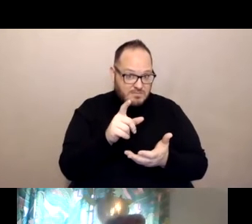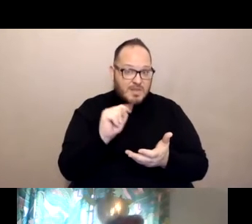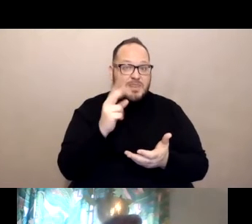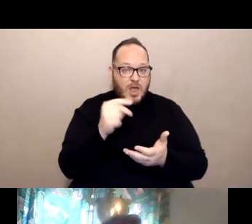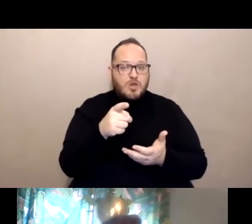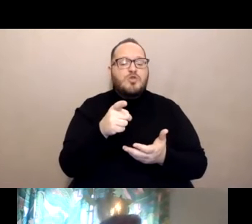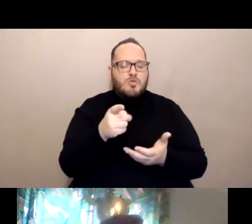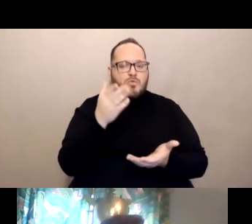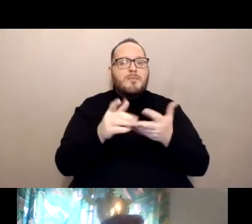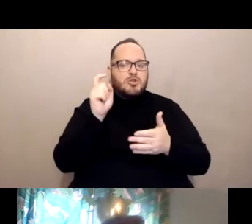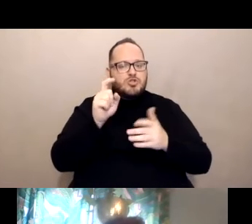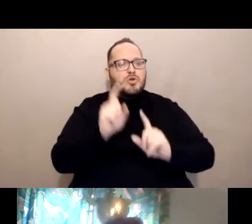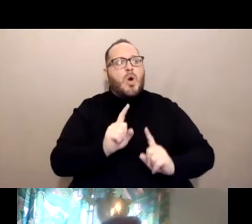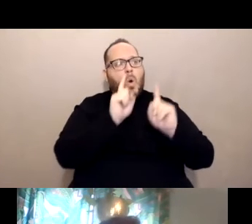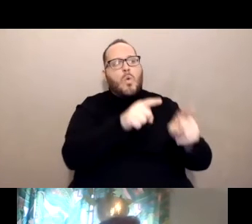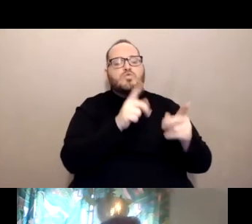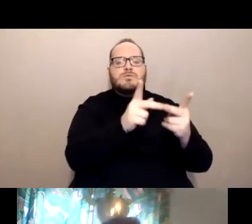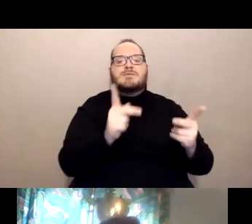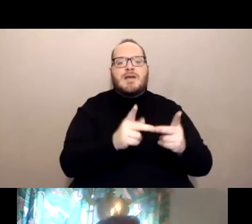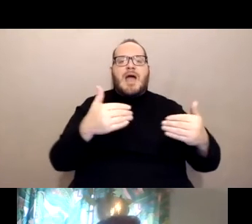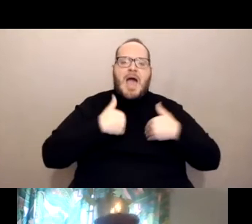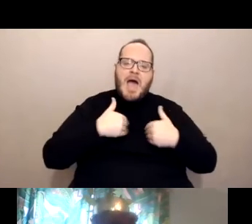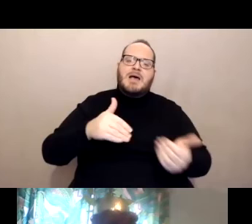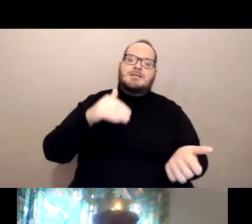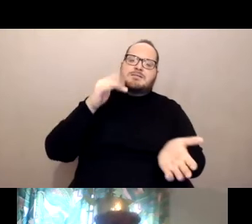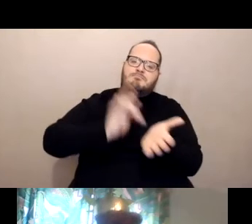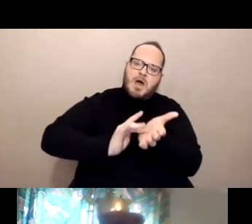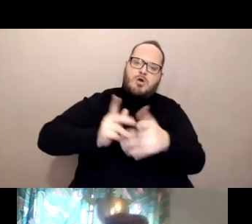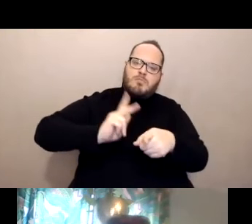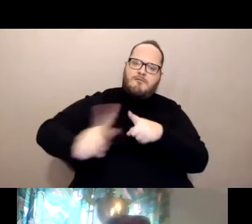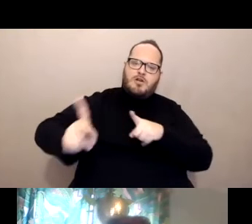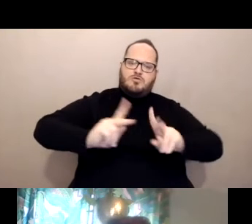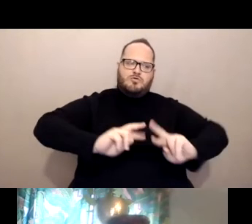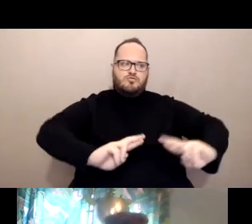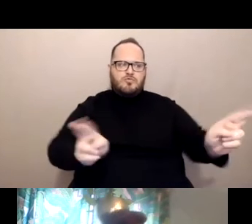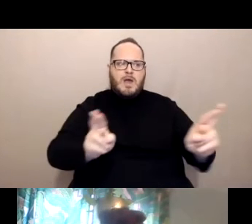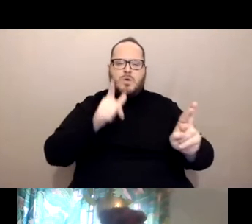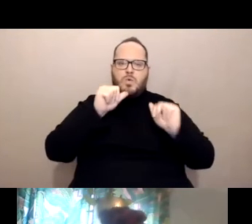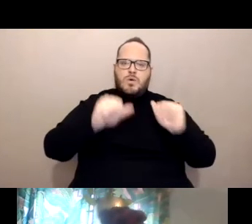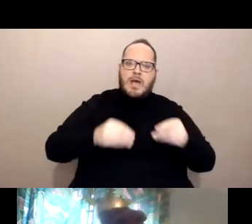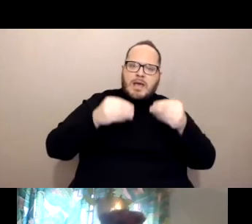that has medical professionals on site that can administer an epi pen or some other type of assistance